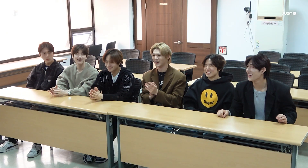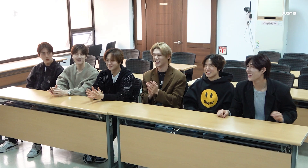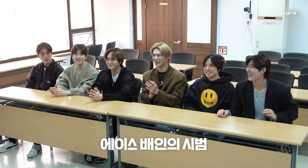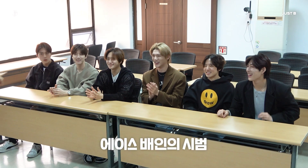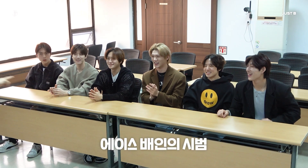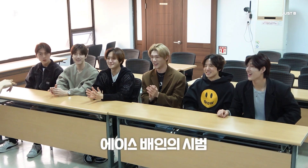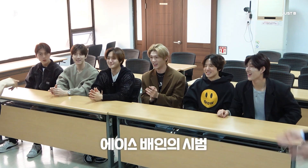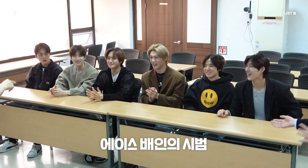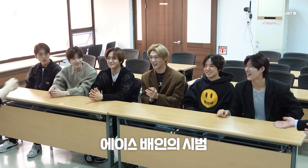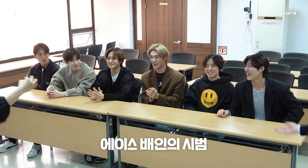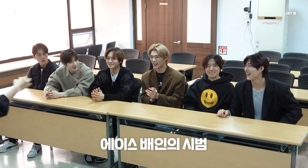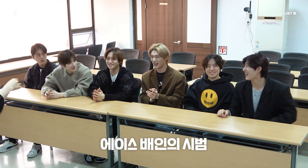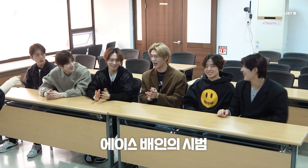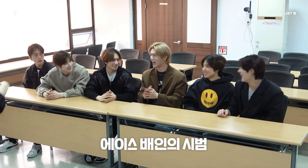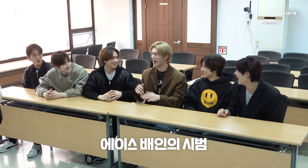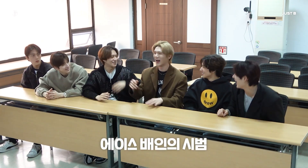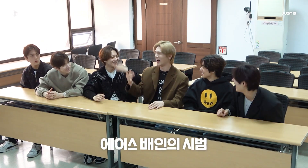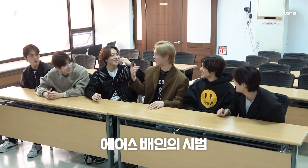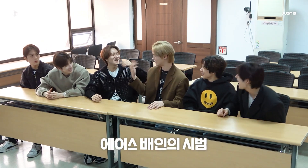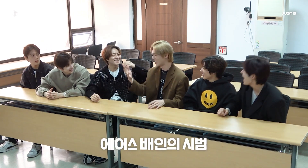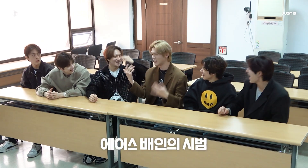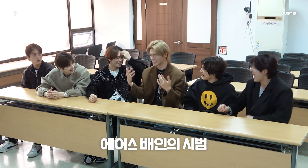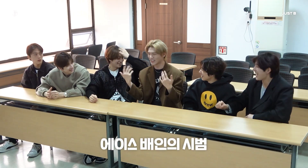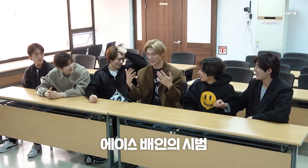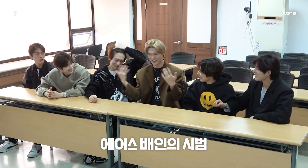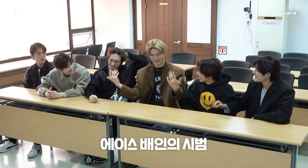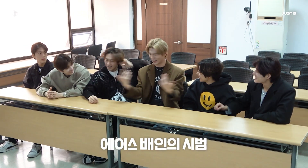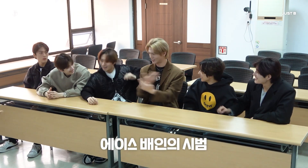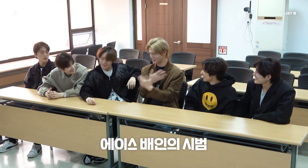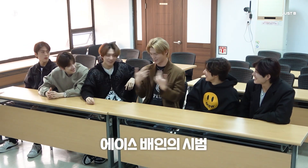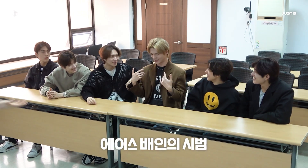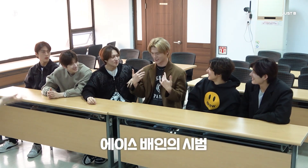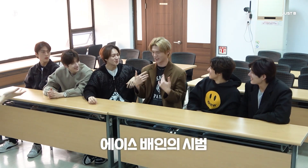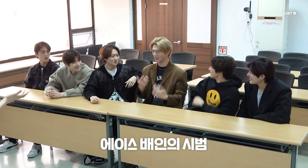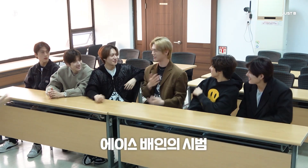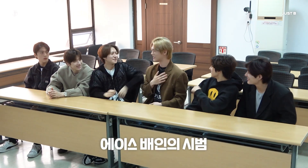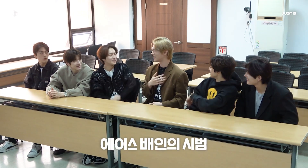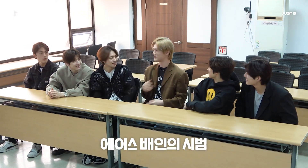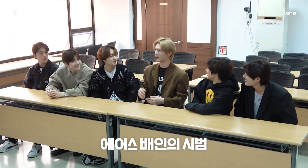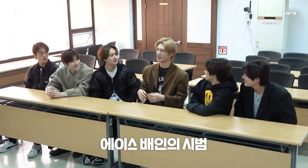[Model student Bain's example] She's asking you to do it Show us - Watch closely